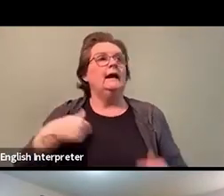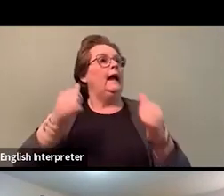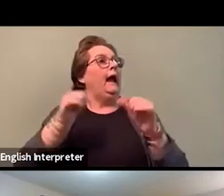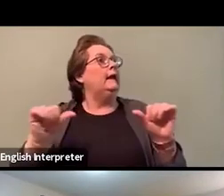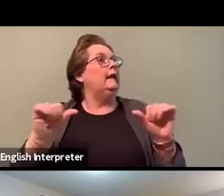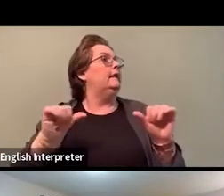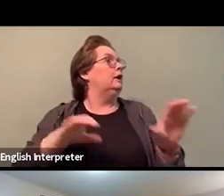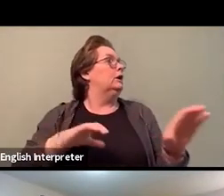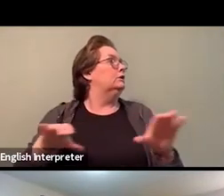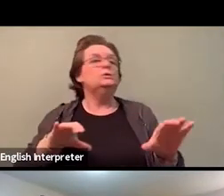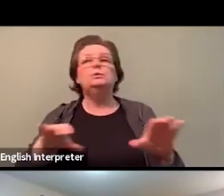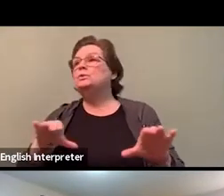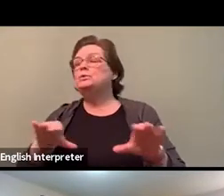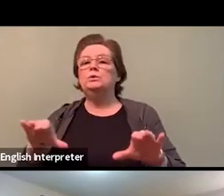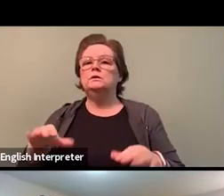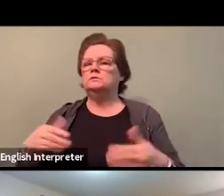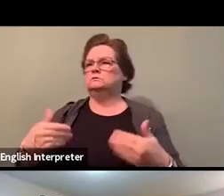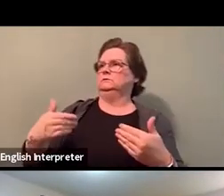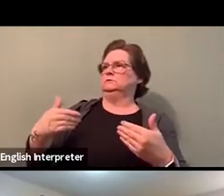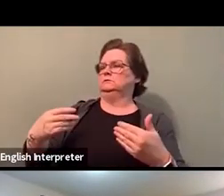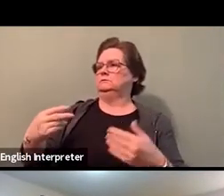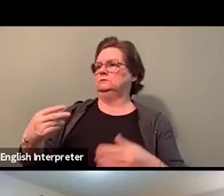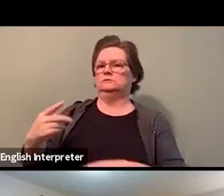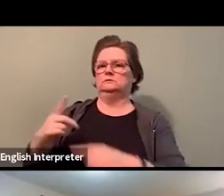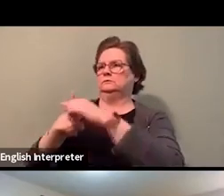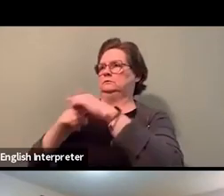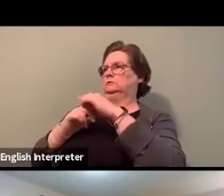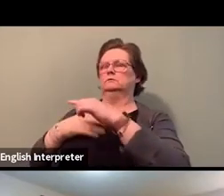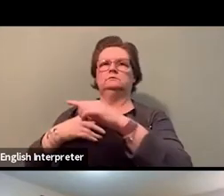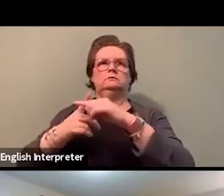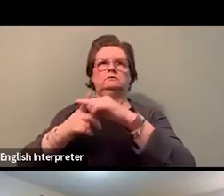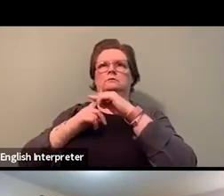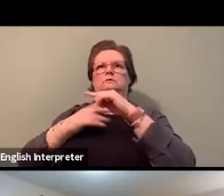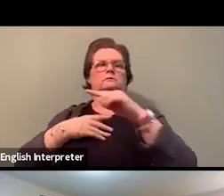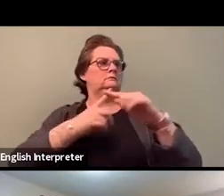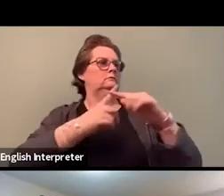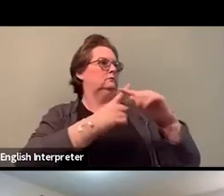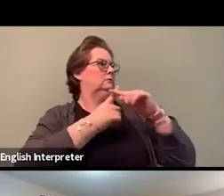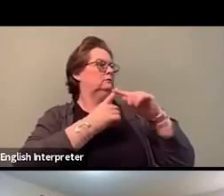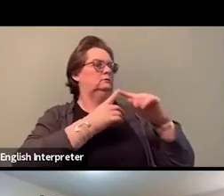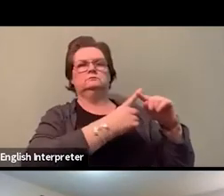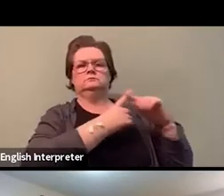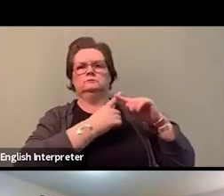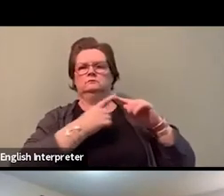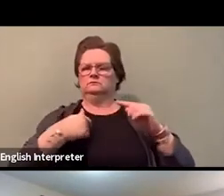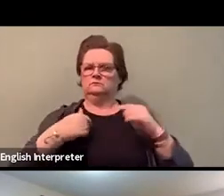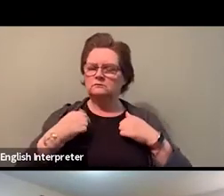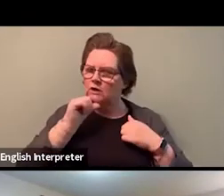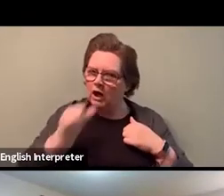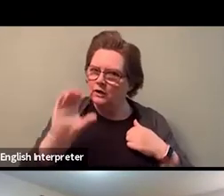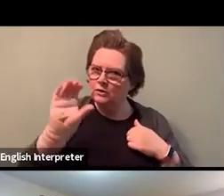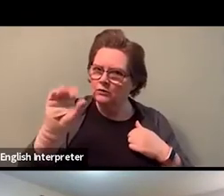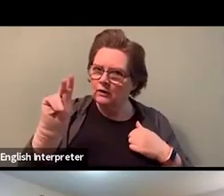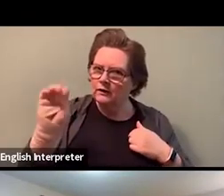black bodies are still very much under attack in this province and frankly, across the globe. So we cannnot address that.